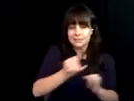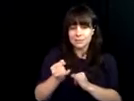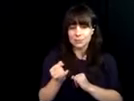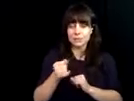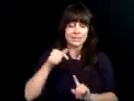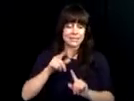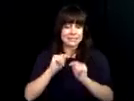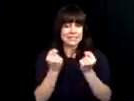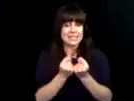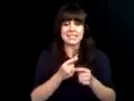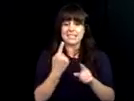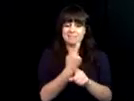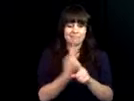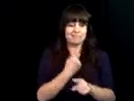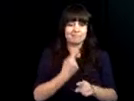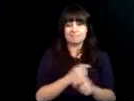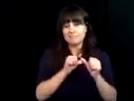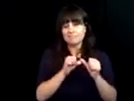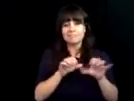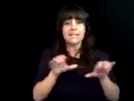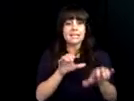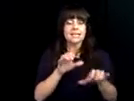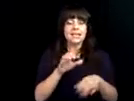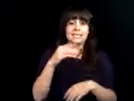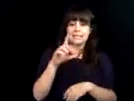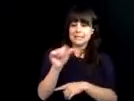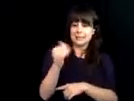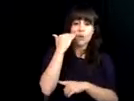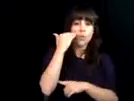of professional and talented individuals.